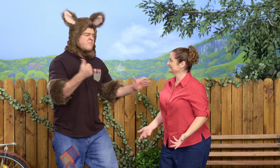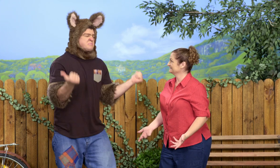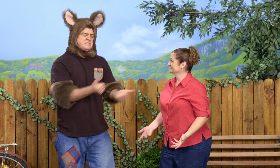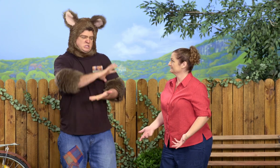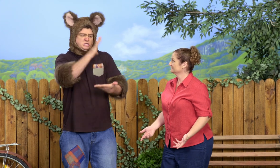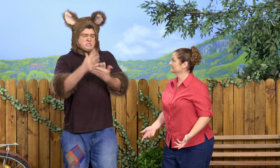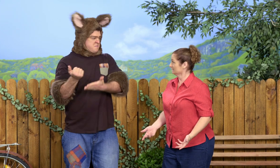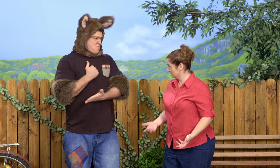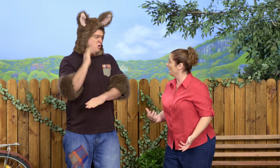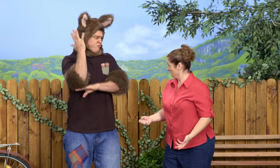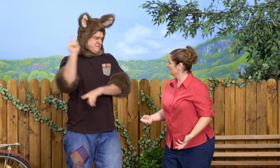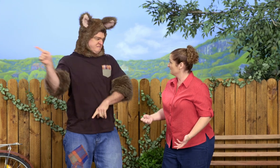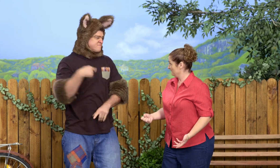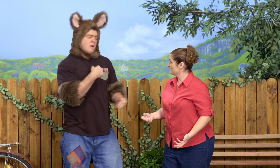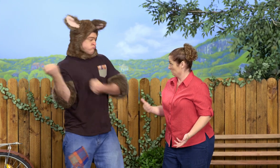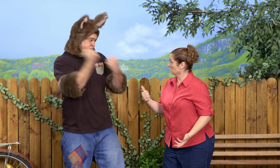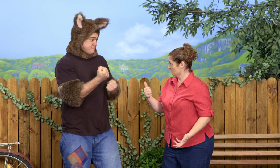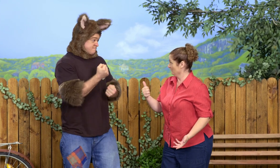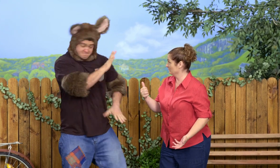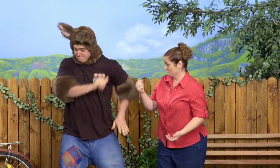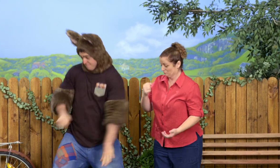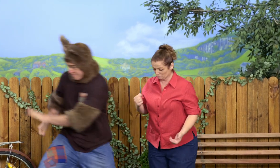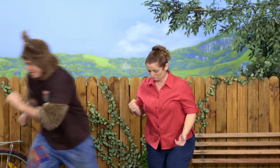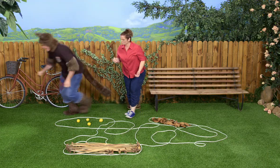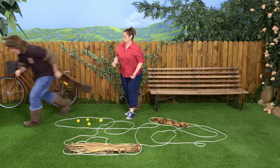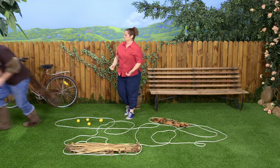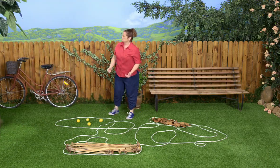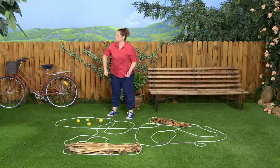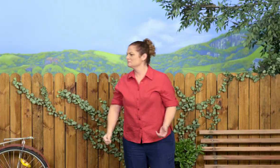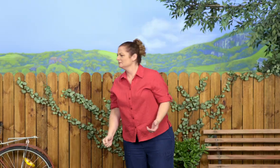Don't worry, I've got plenty in my tree. I'll bring them out. OK.